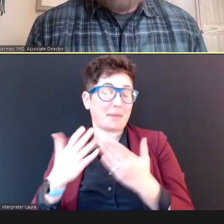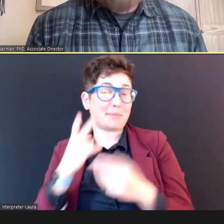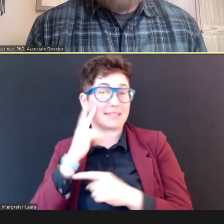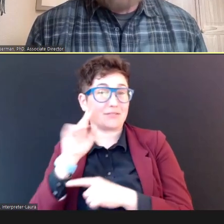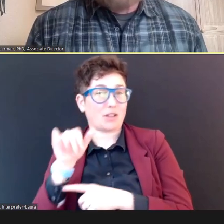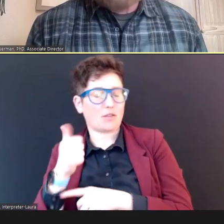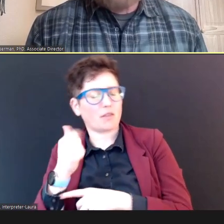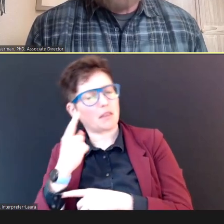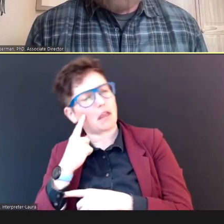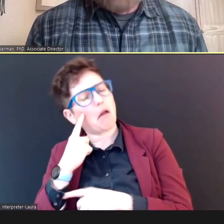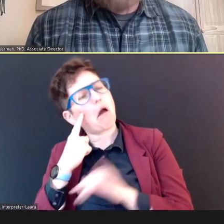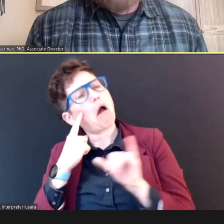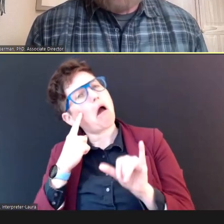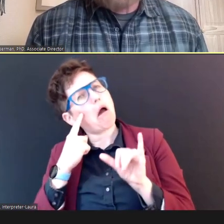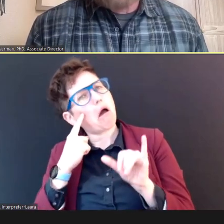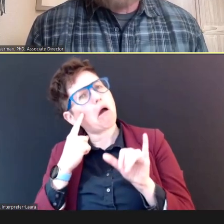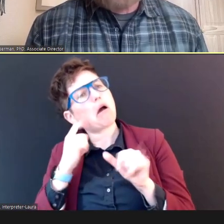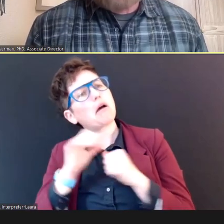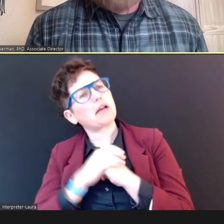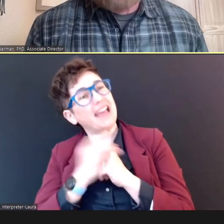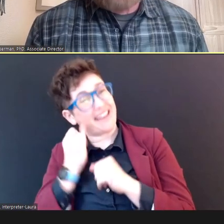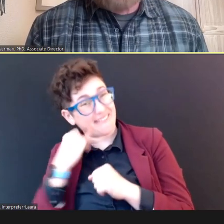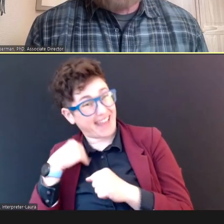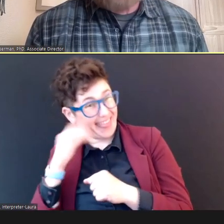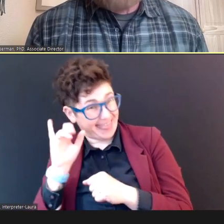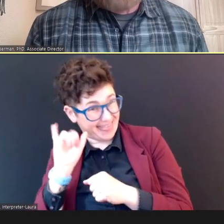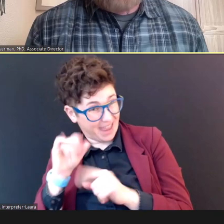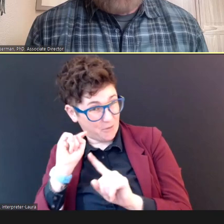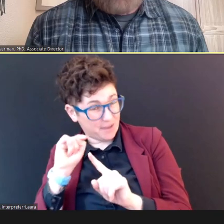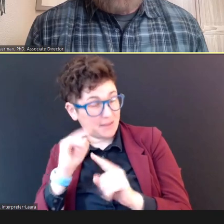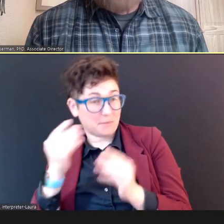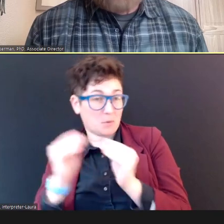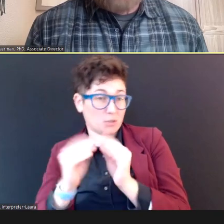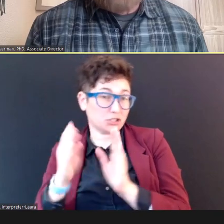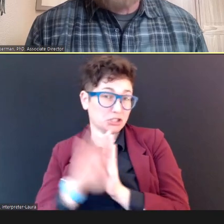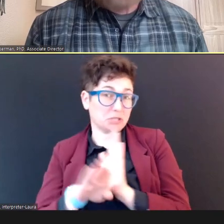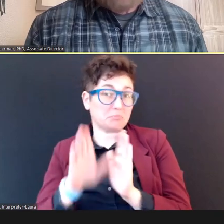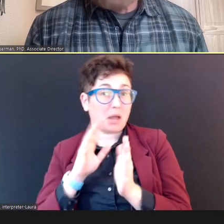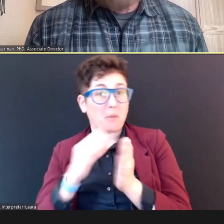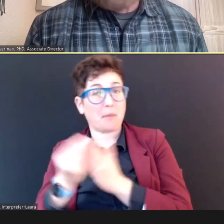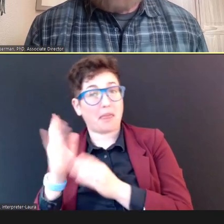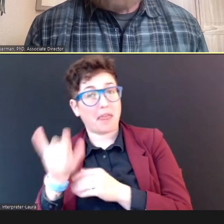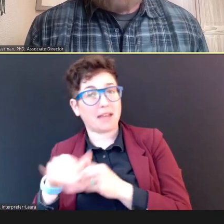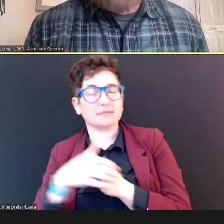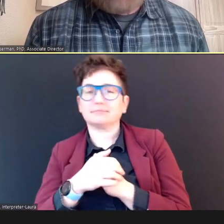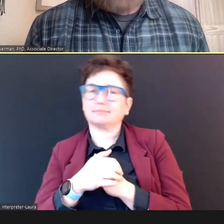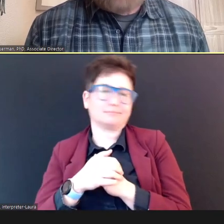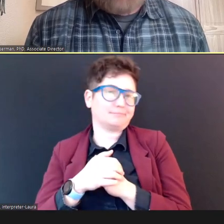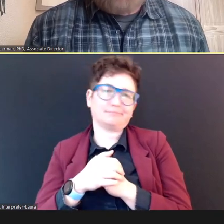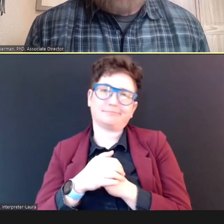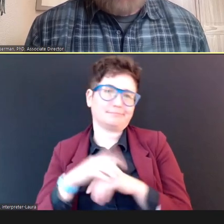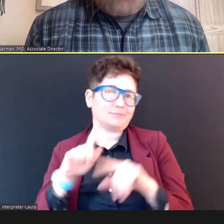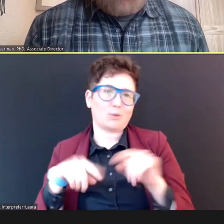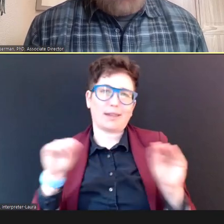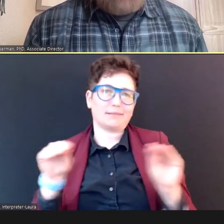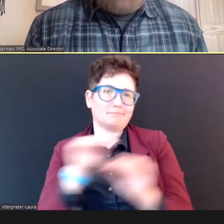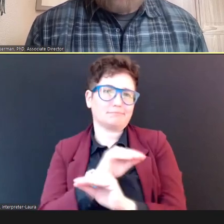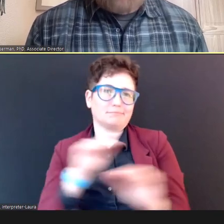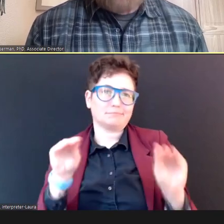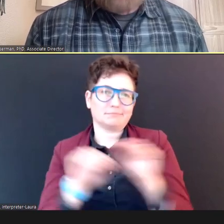cheaper, I'll buy those." You can't interchange them. You'll get faulty results if you do that.